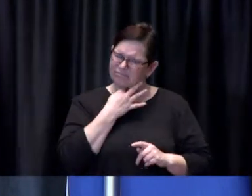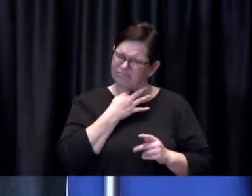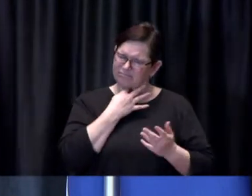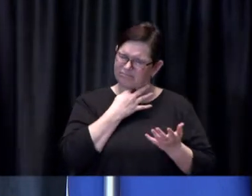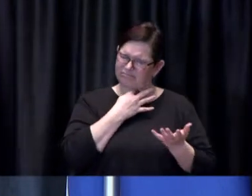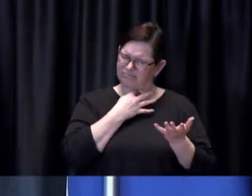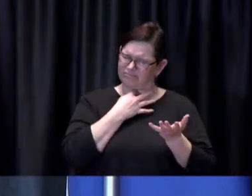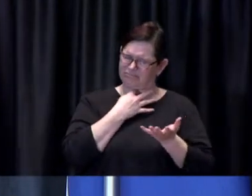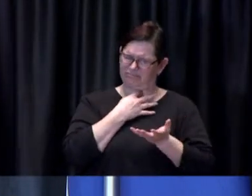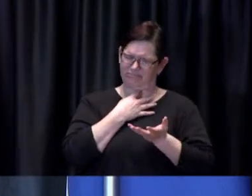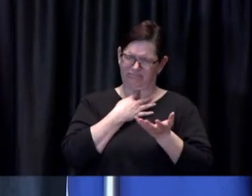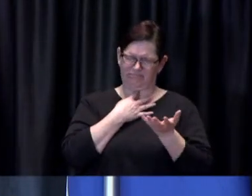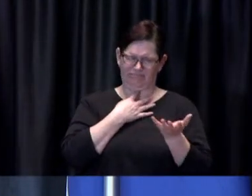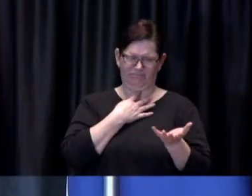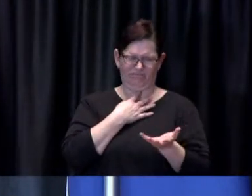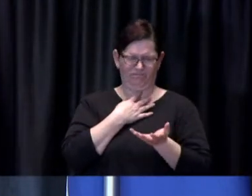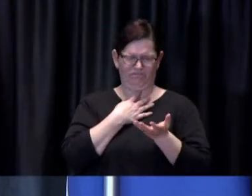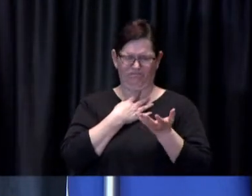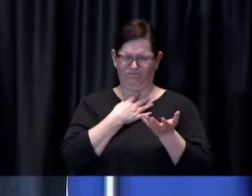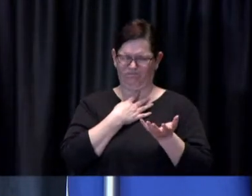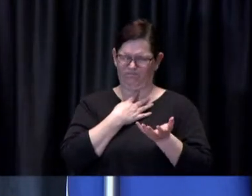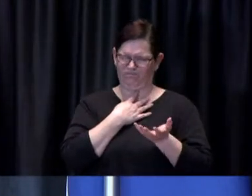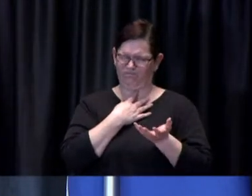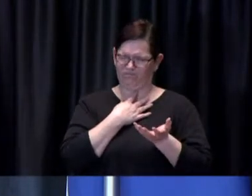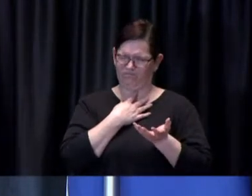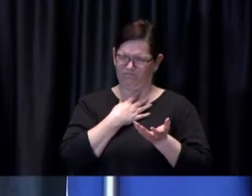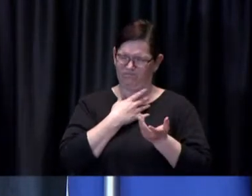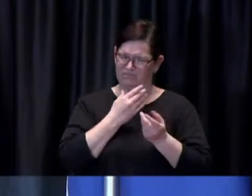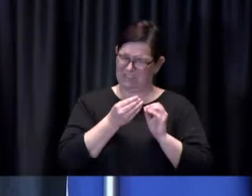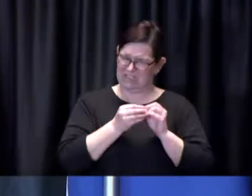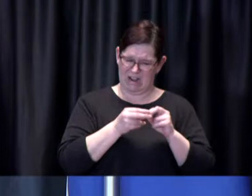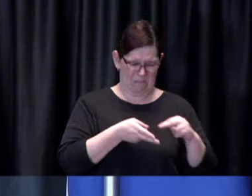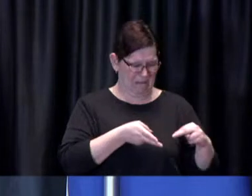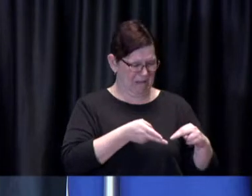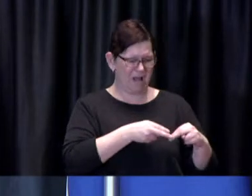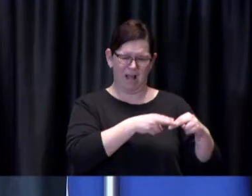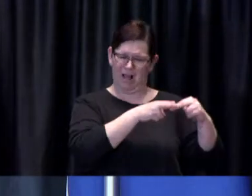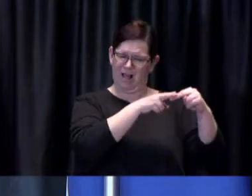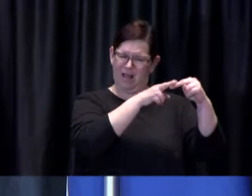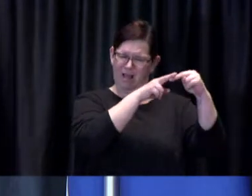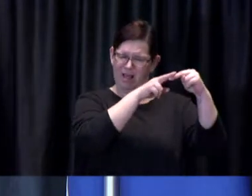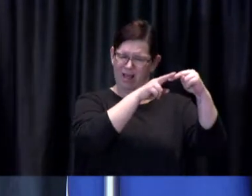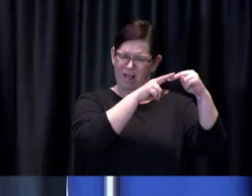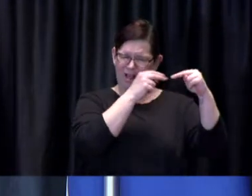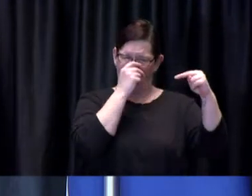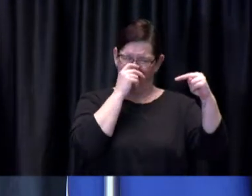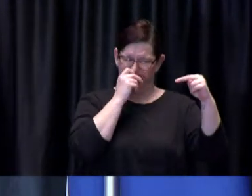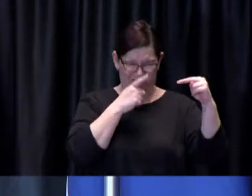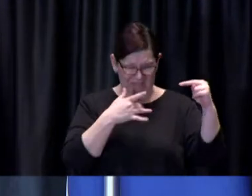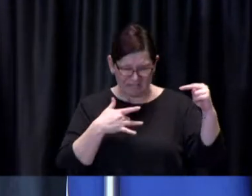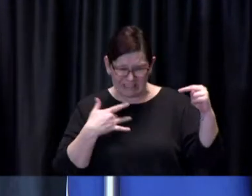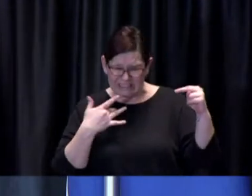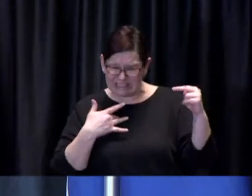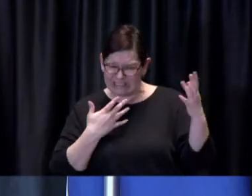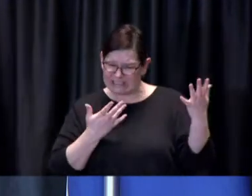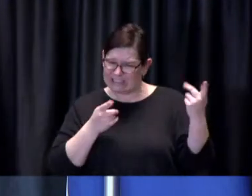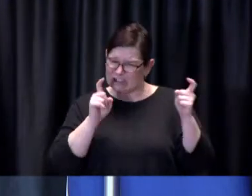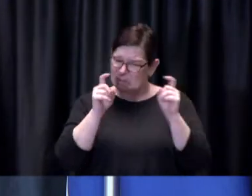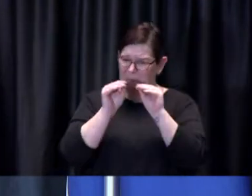seeing these cases going up do you think that additional restrictions are needed to start reeling that back in